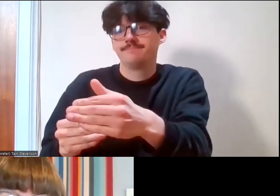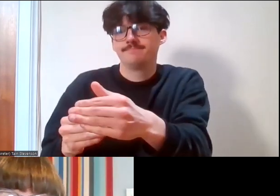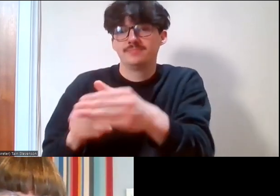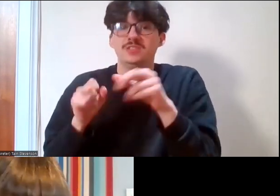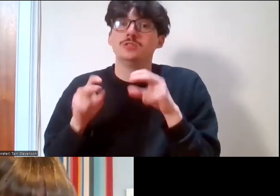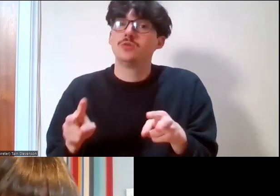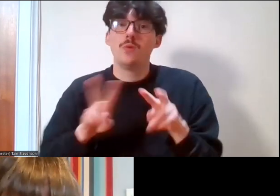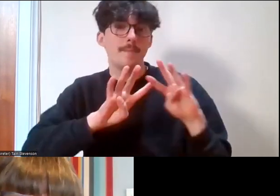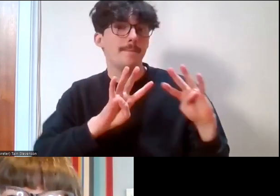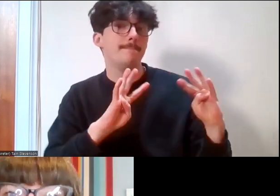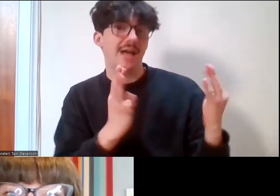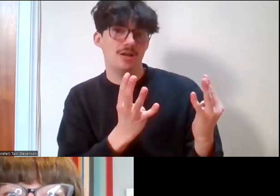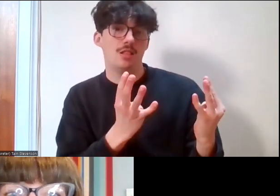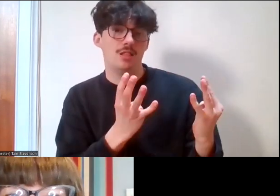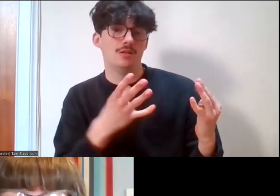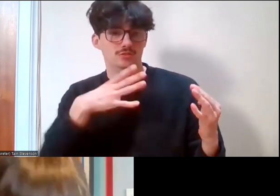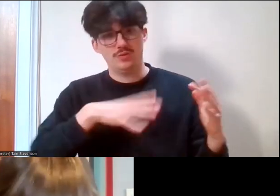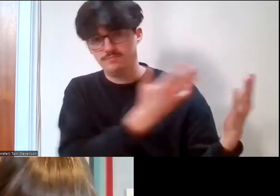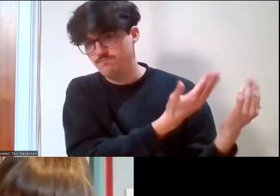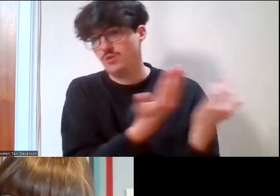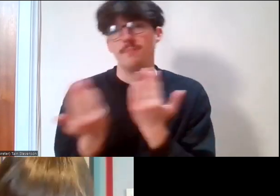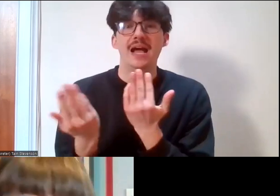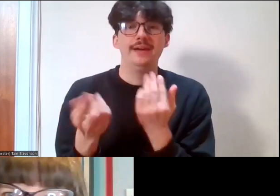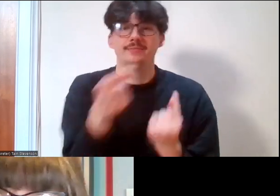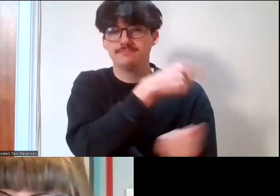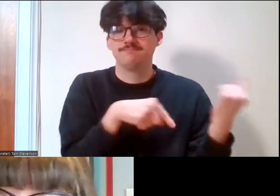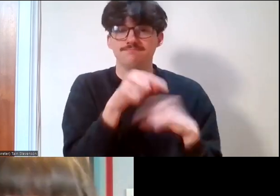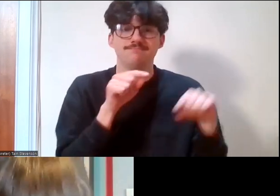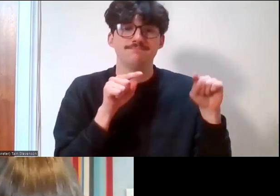so we're going to invite back, I'd like to welcome back onto the space, the pinned space,